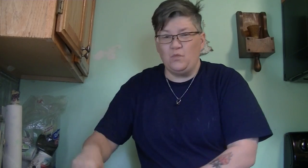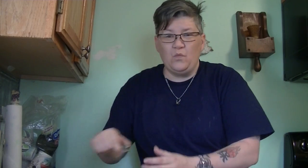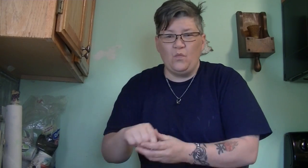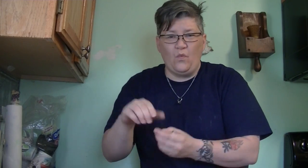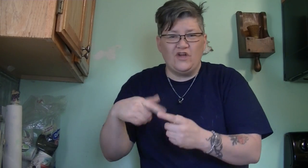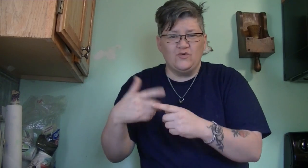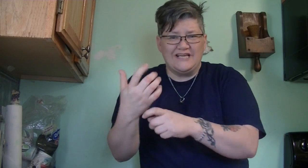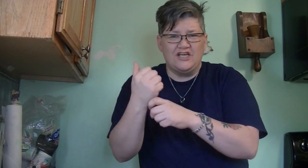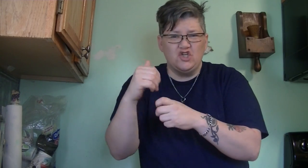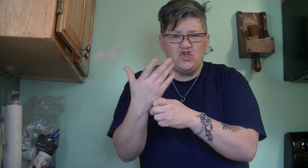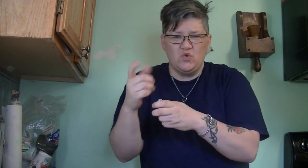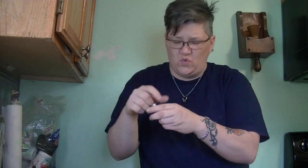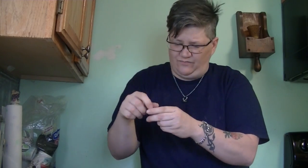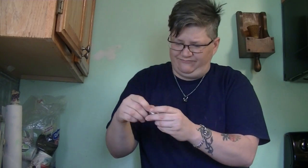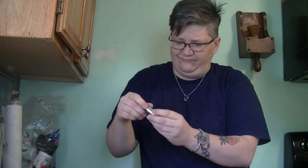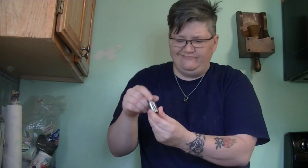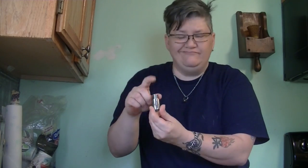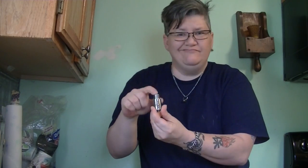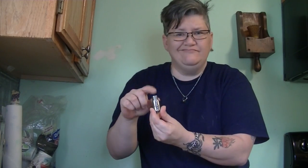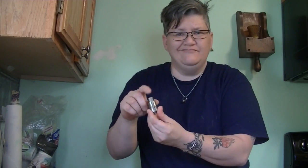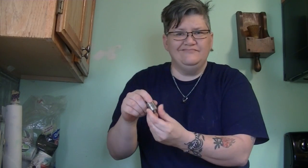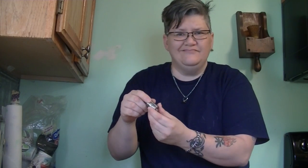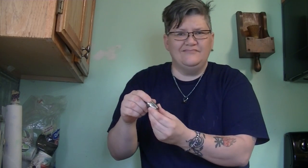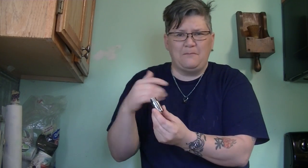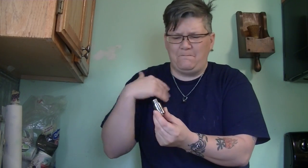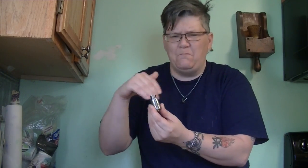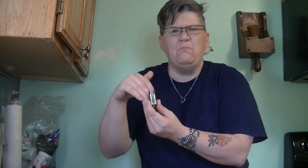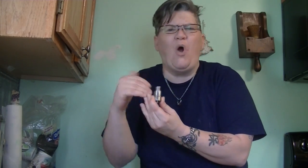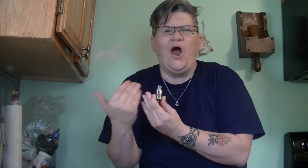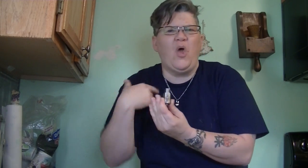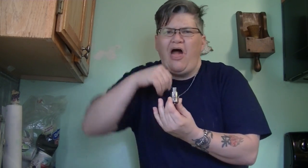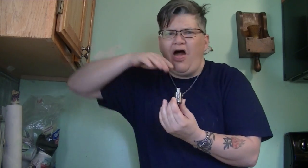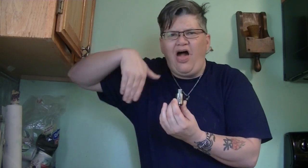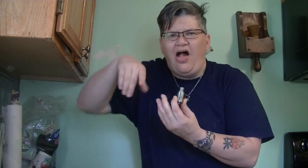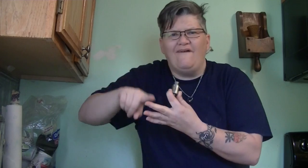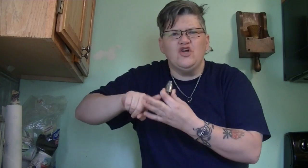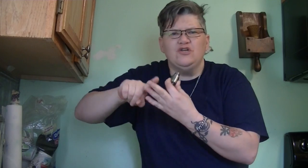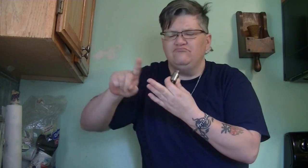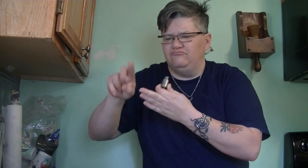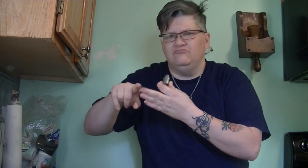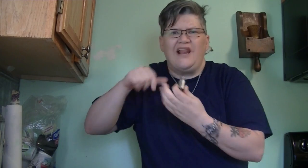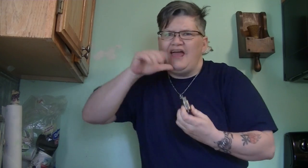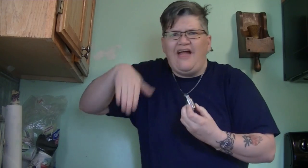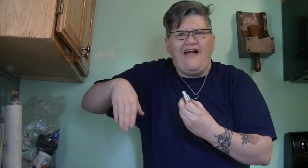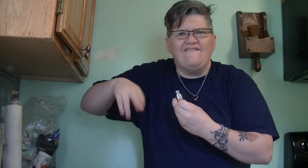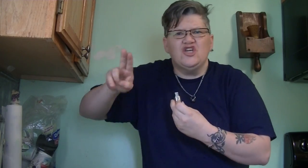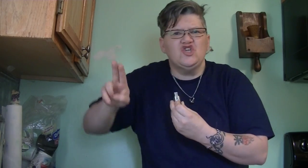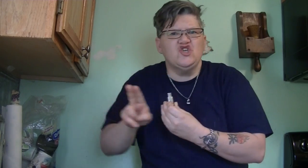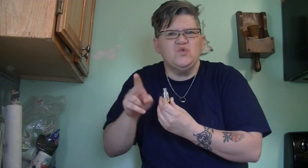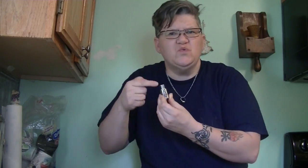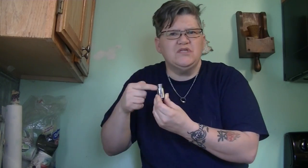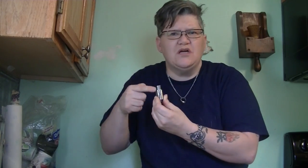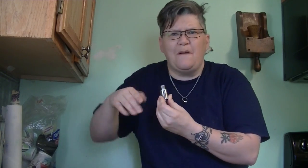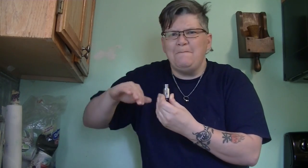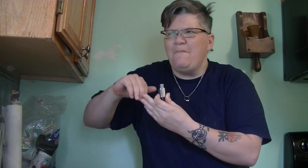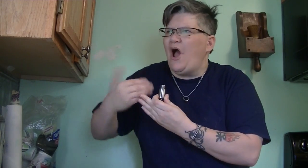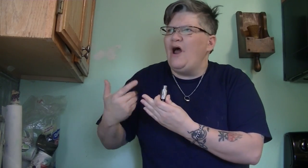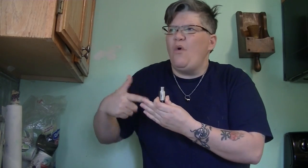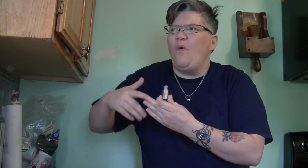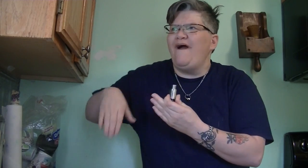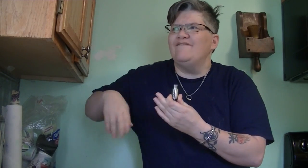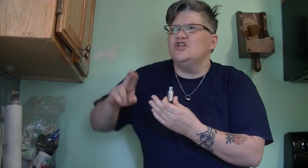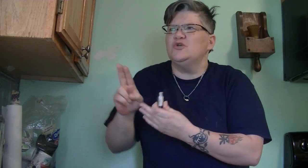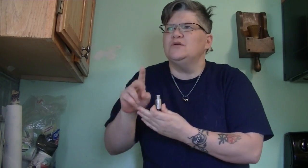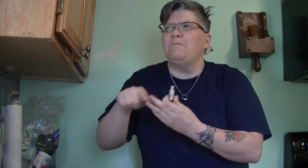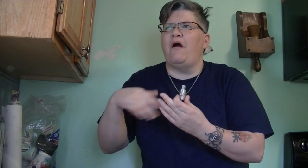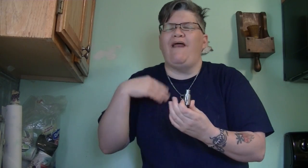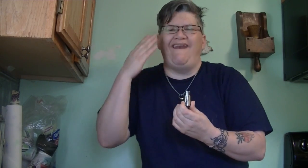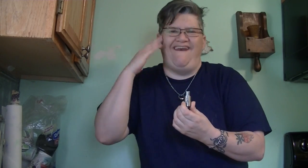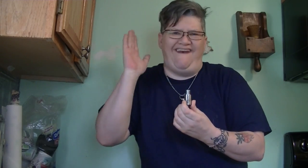When you get a new atomizer, brand new I haven't used